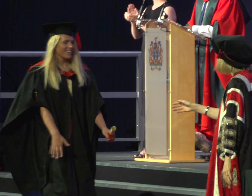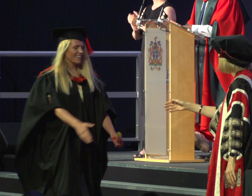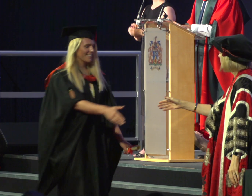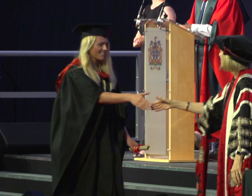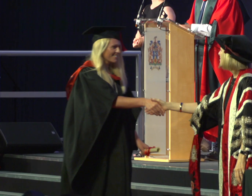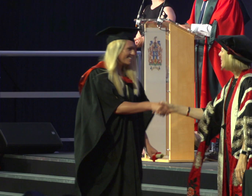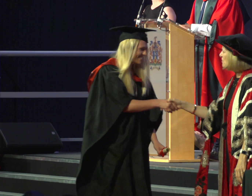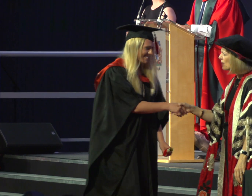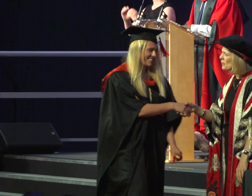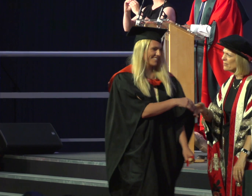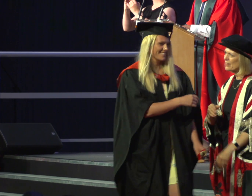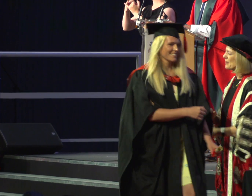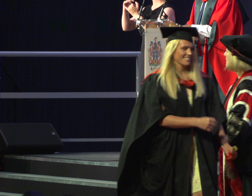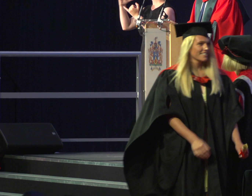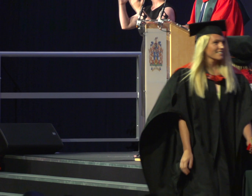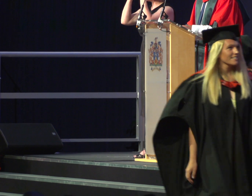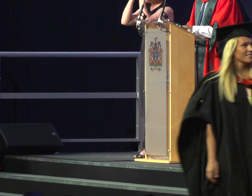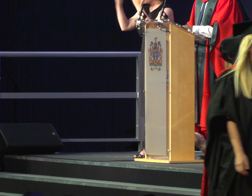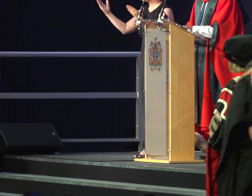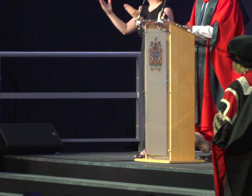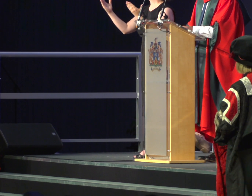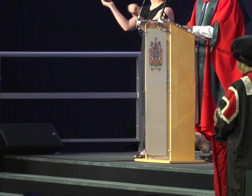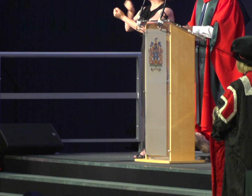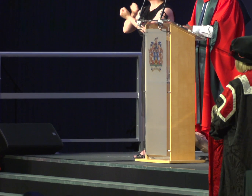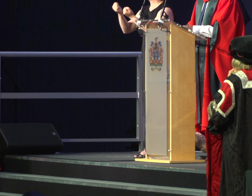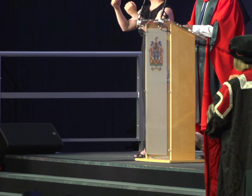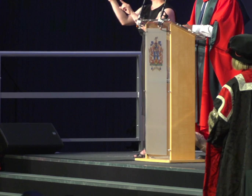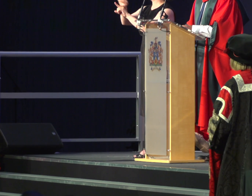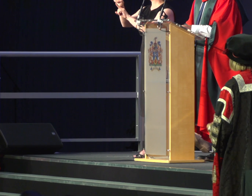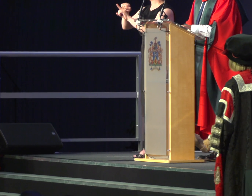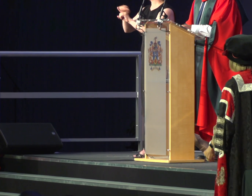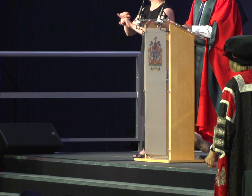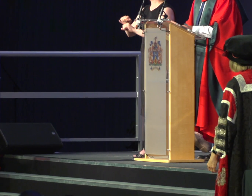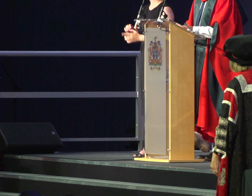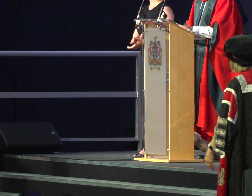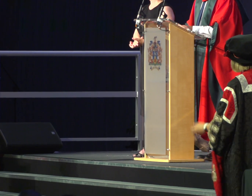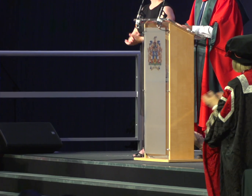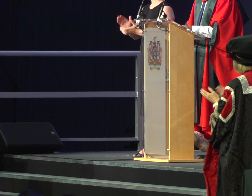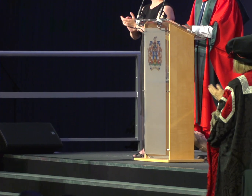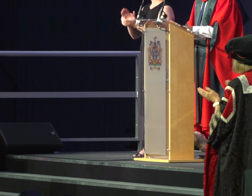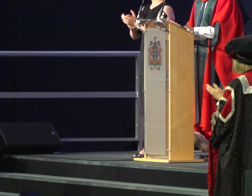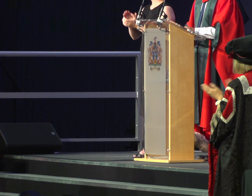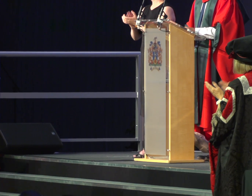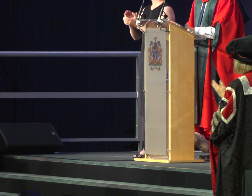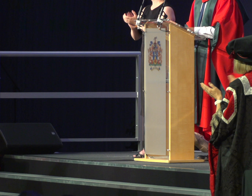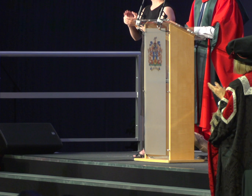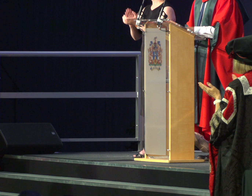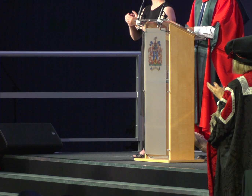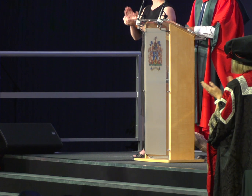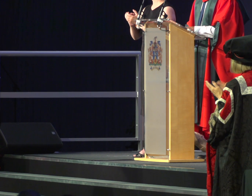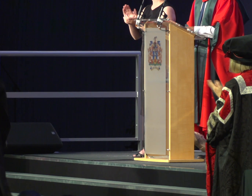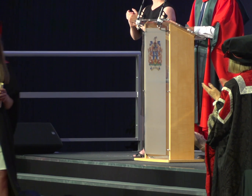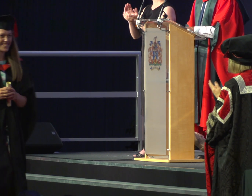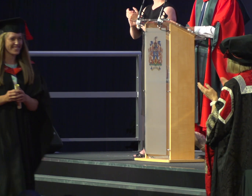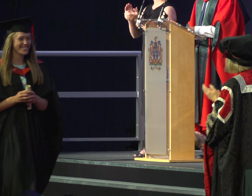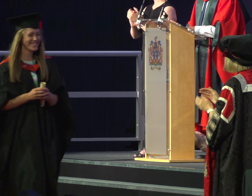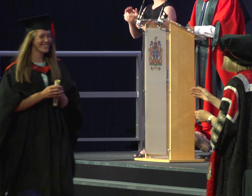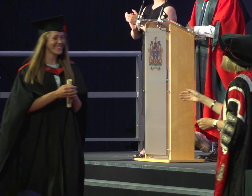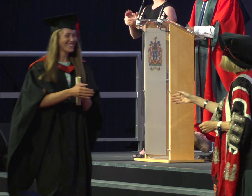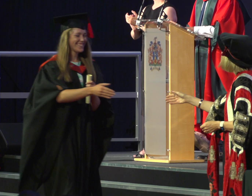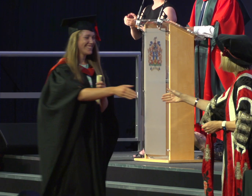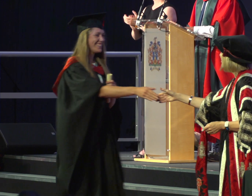Bachelor Science with Honors in Strength and Conditioning